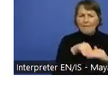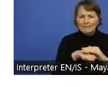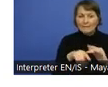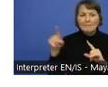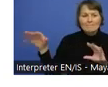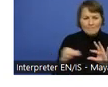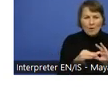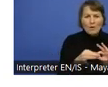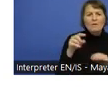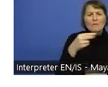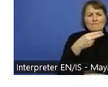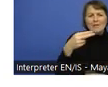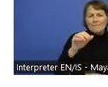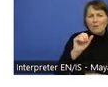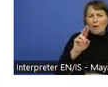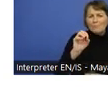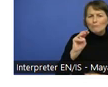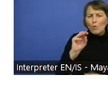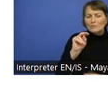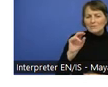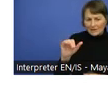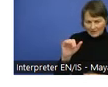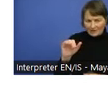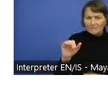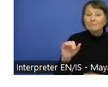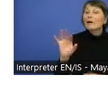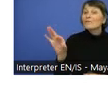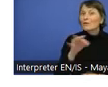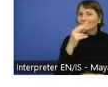then the week after on the 7th of December we have a drop in session where my colleague